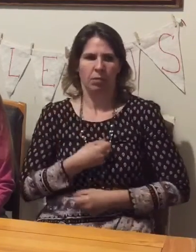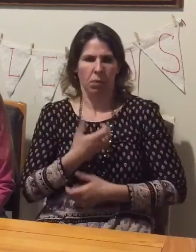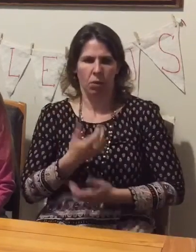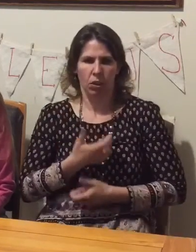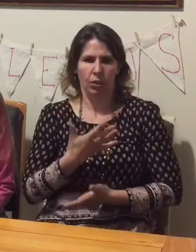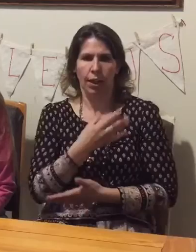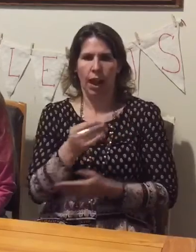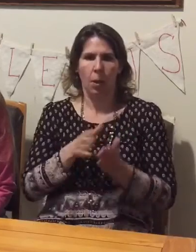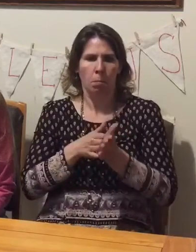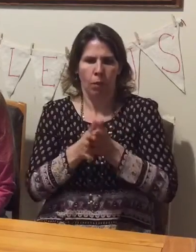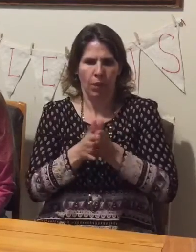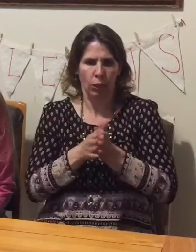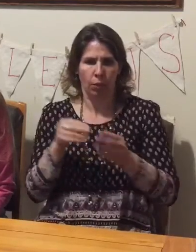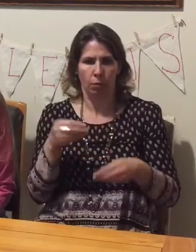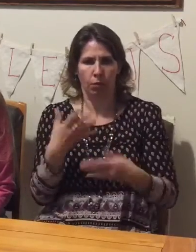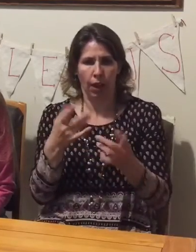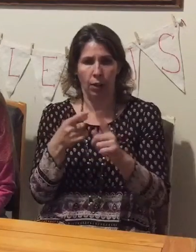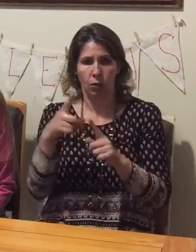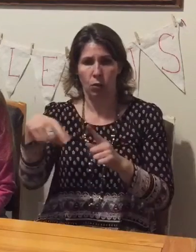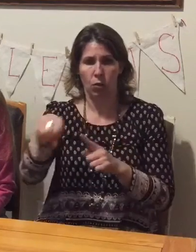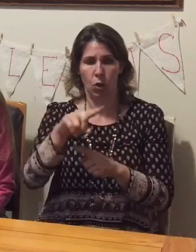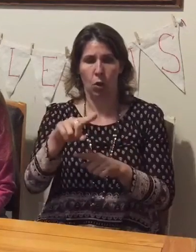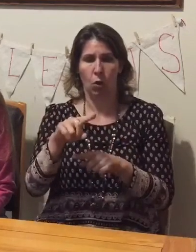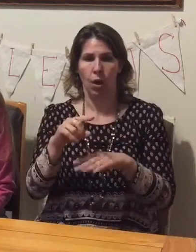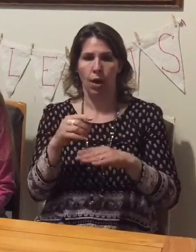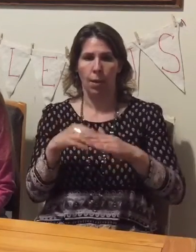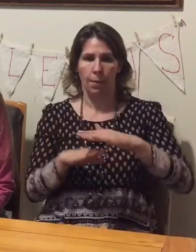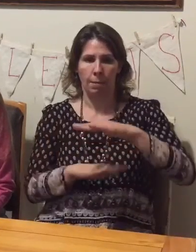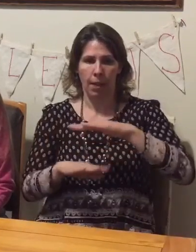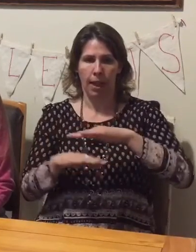provided to you based solely on the personal results,